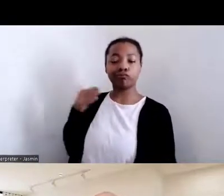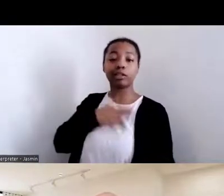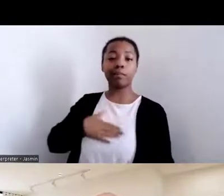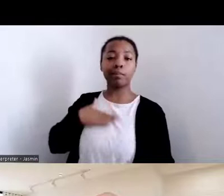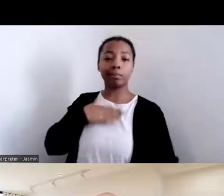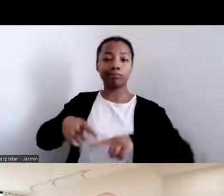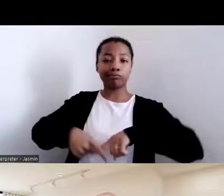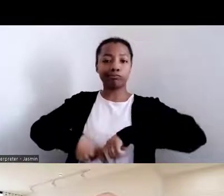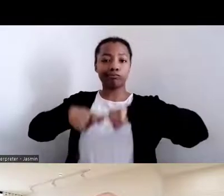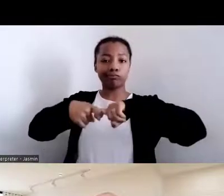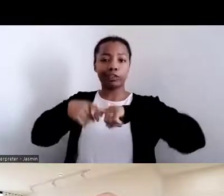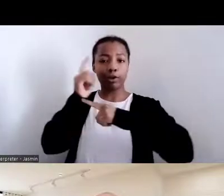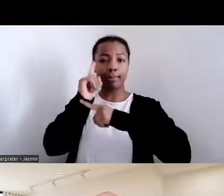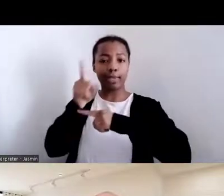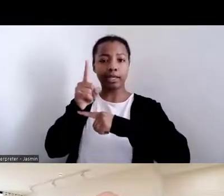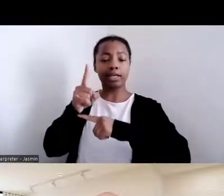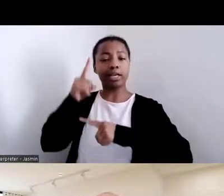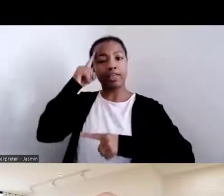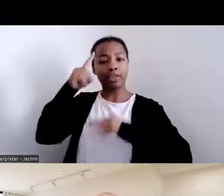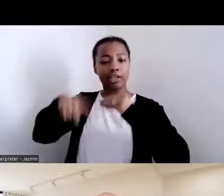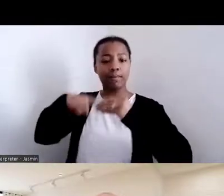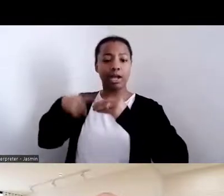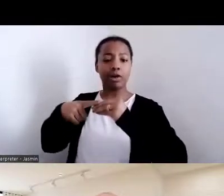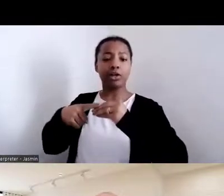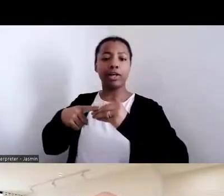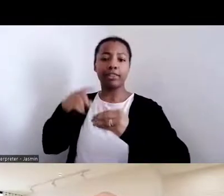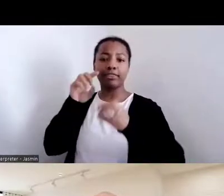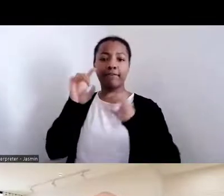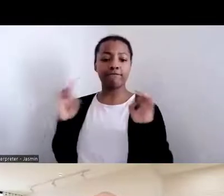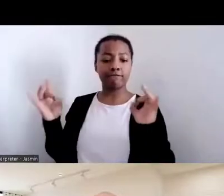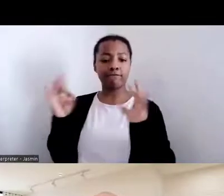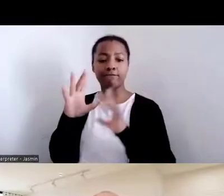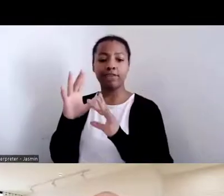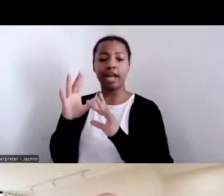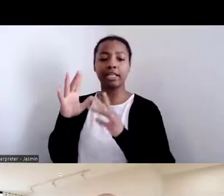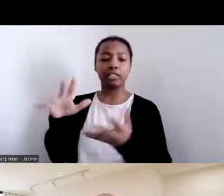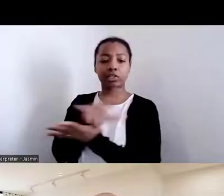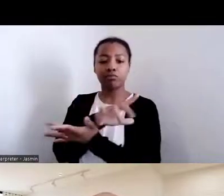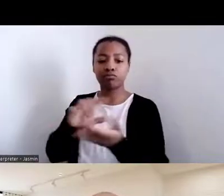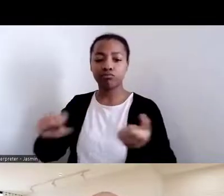displacement, migration, and settlement that bring us together here today.